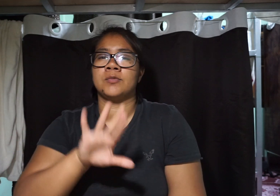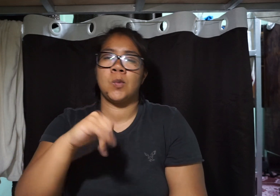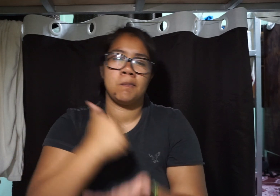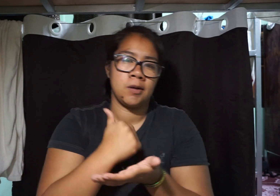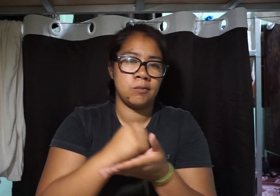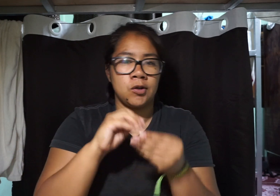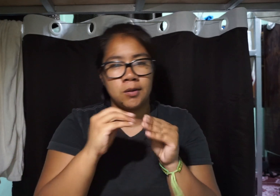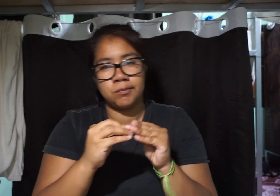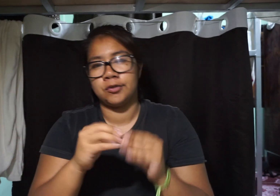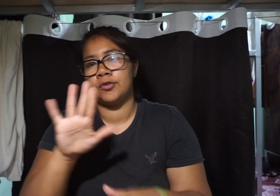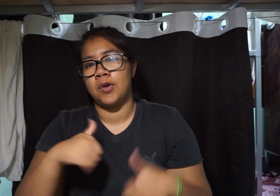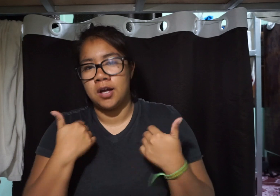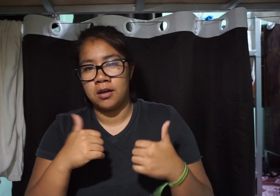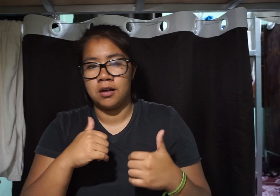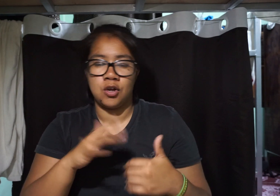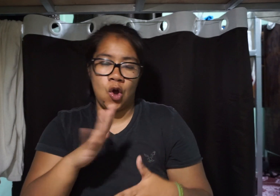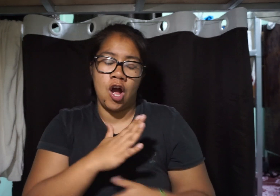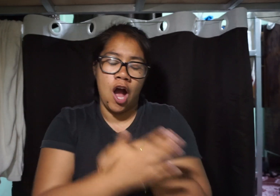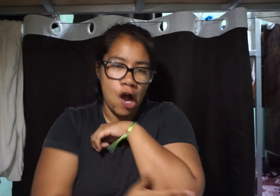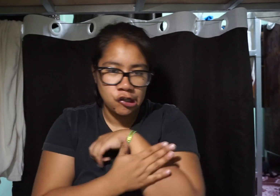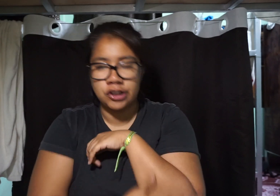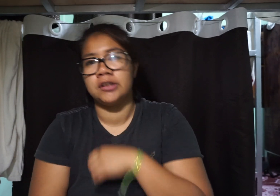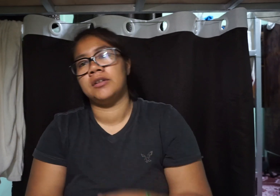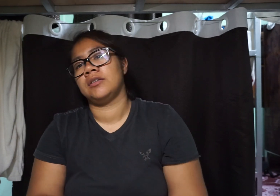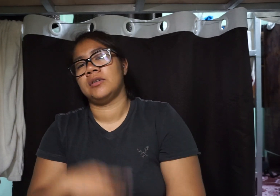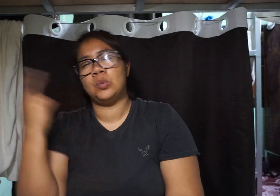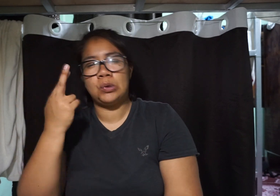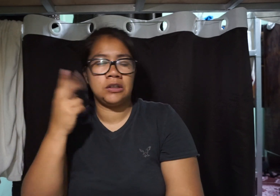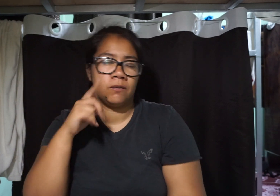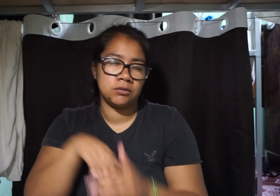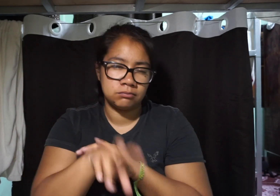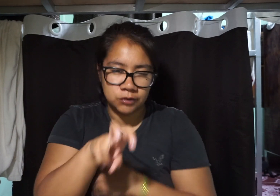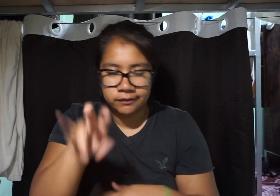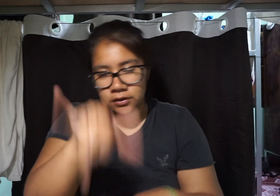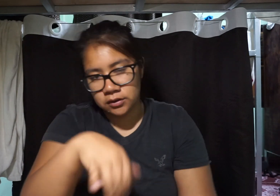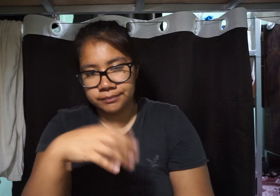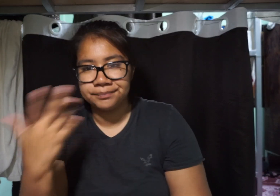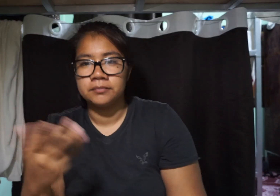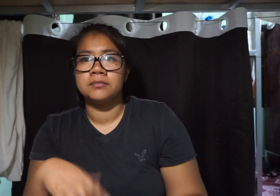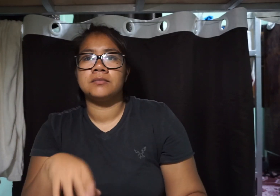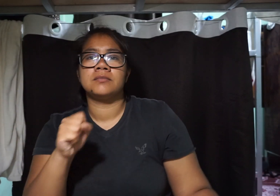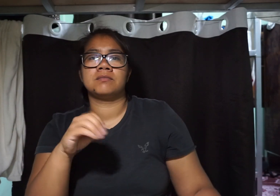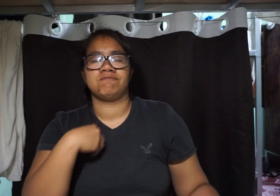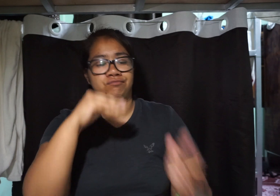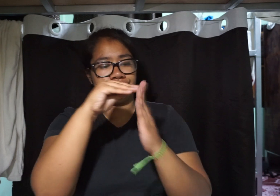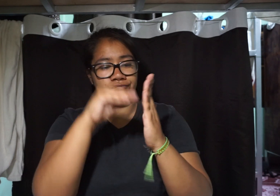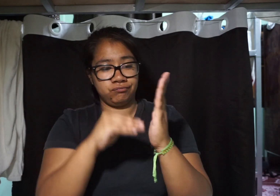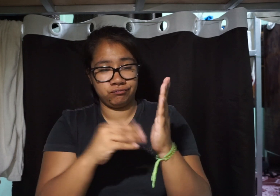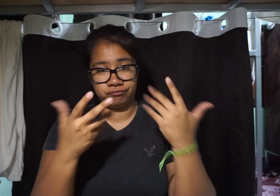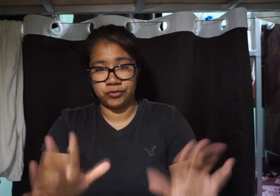They ask for passport numbers, country you're from, your reasons for traveling, etc. So I filled out the forms